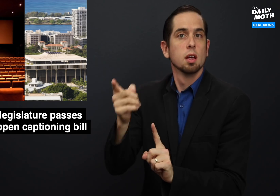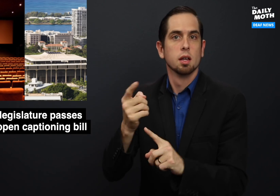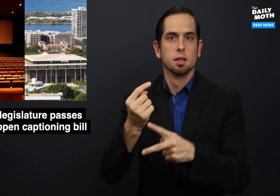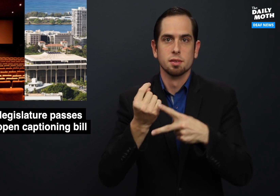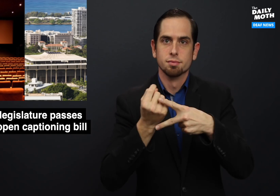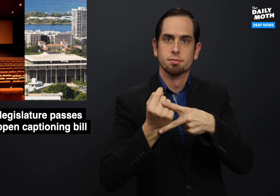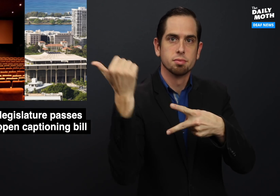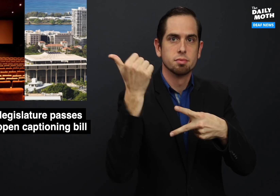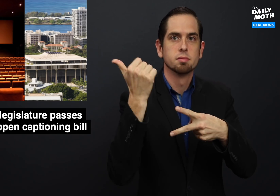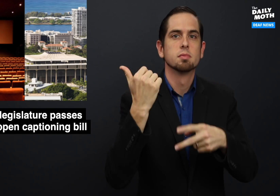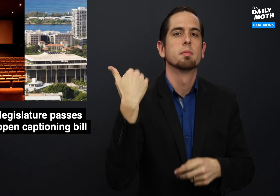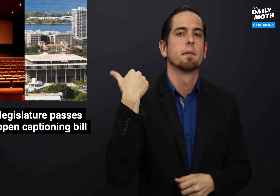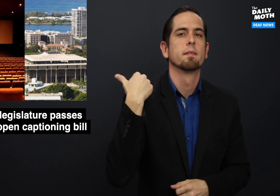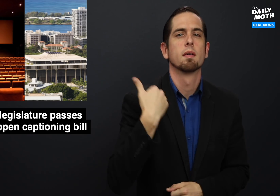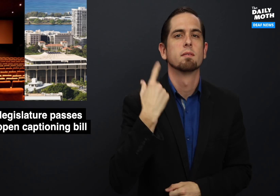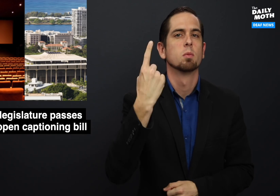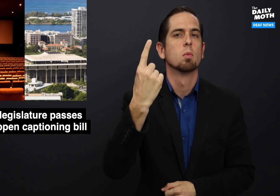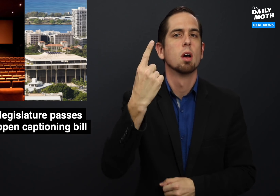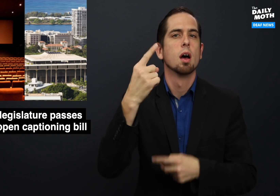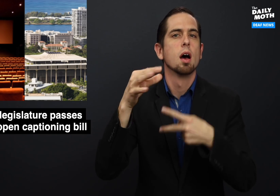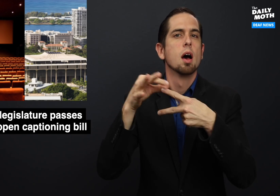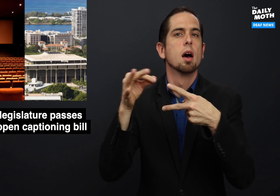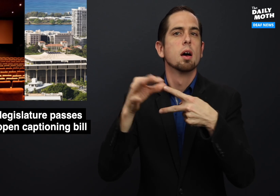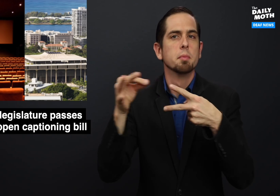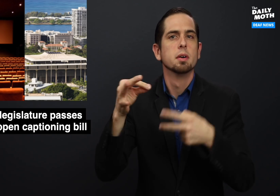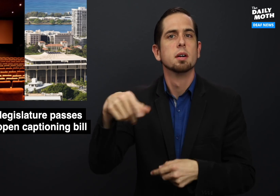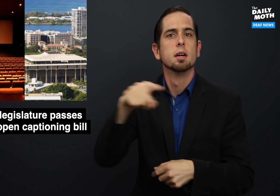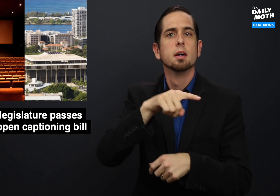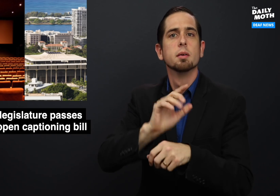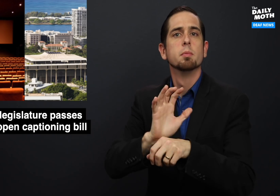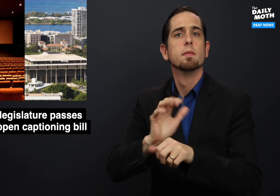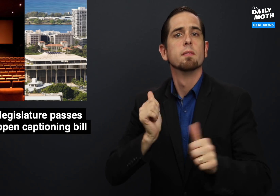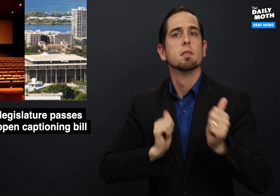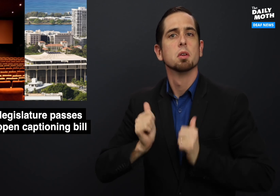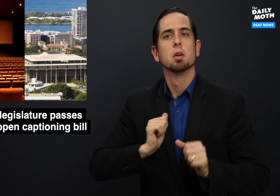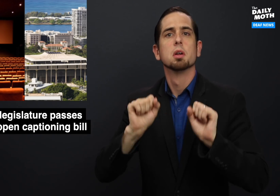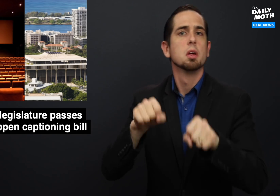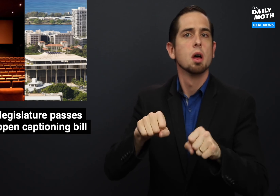because it removes an option for theaters